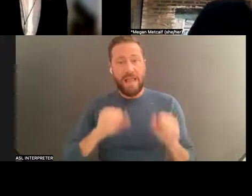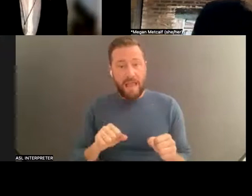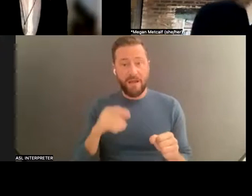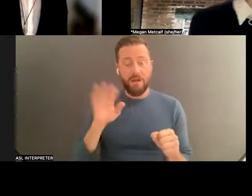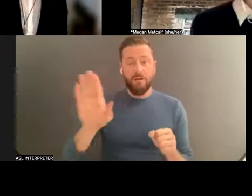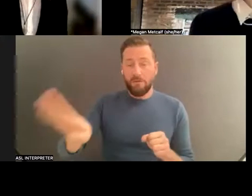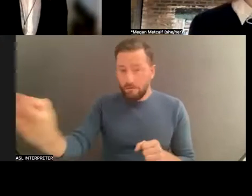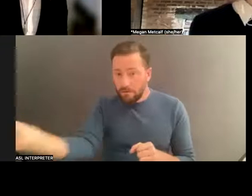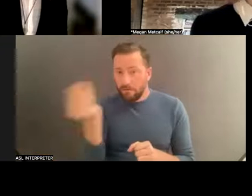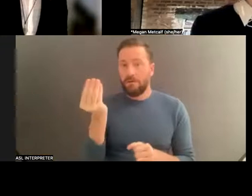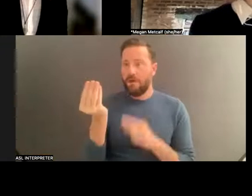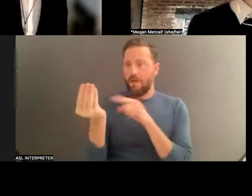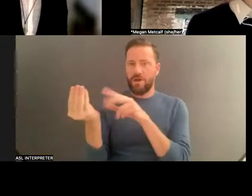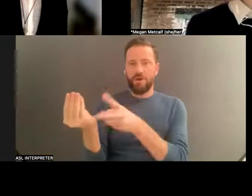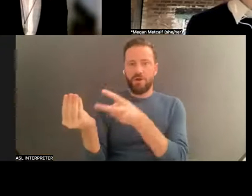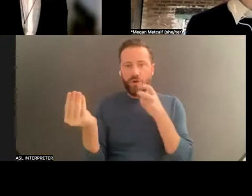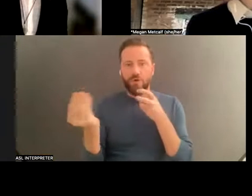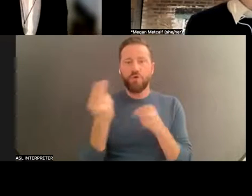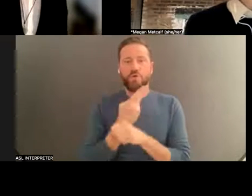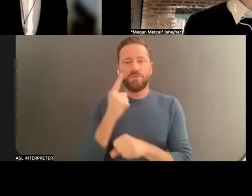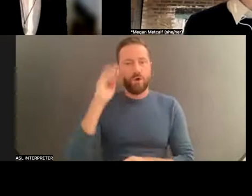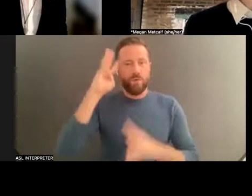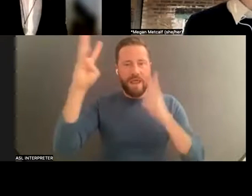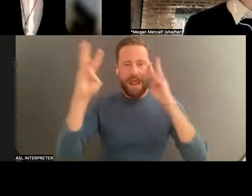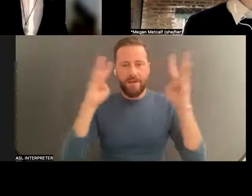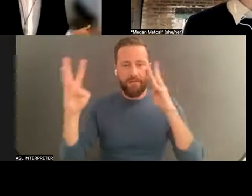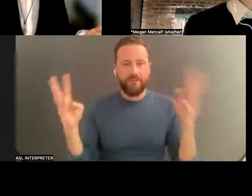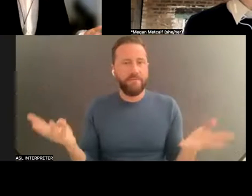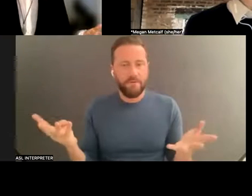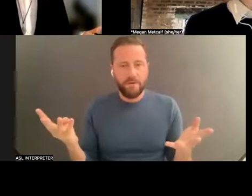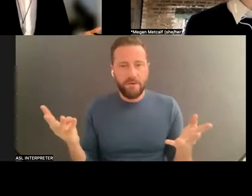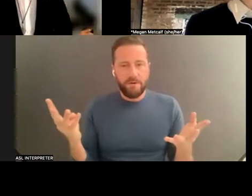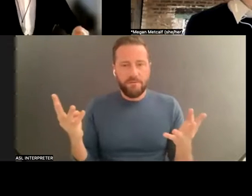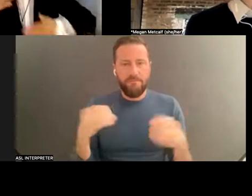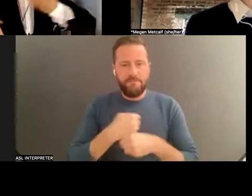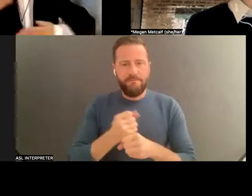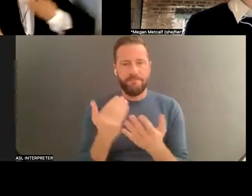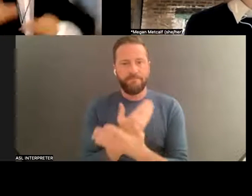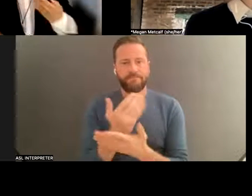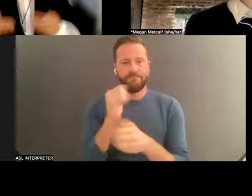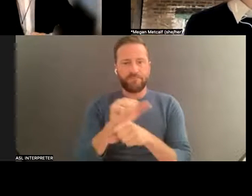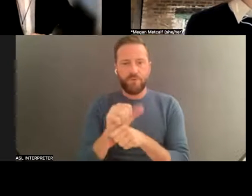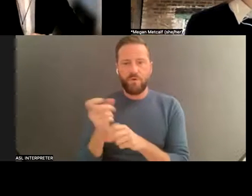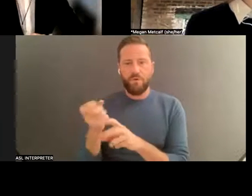work. And you know, make new work out of it. So it's self-generative as well